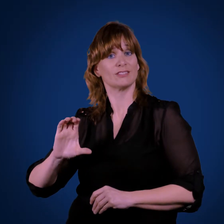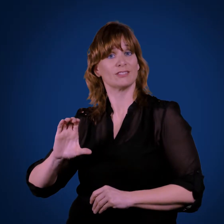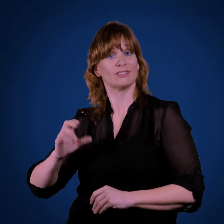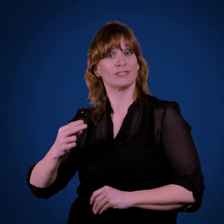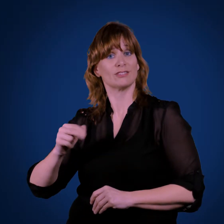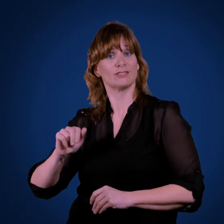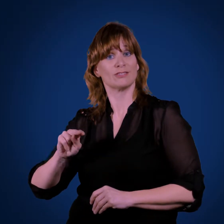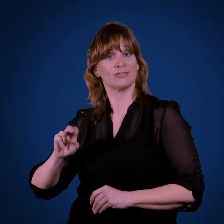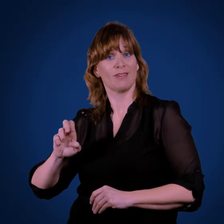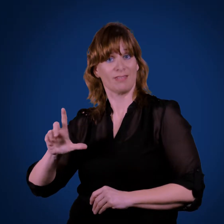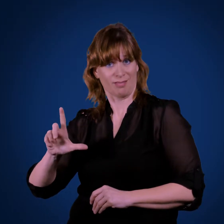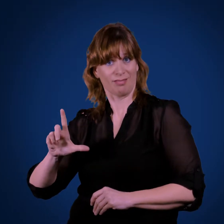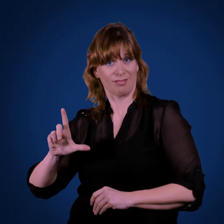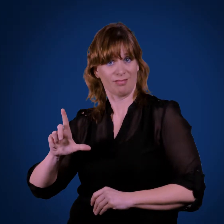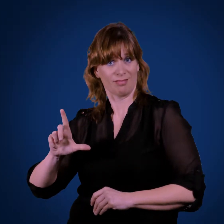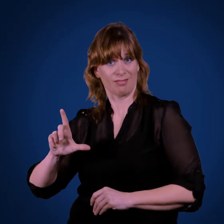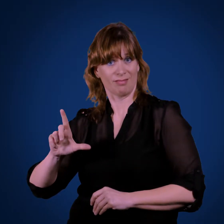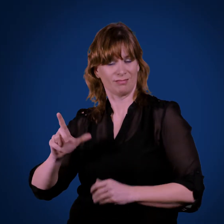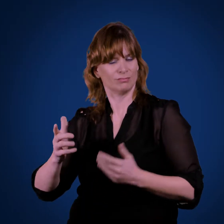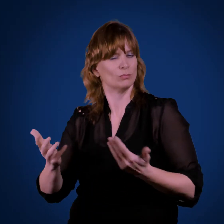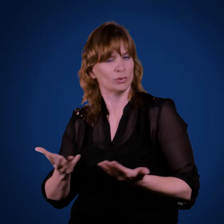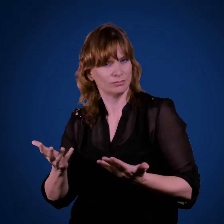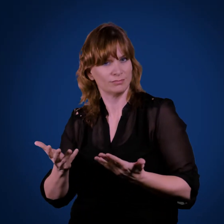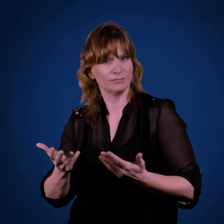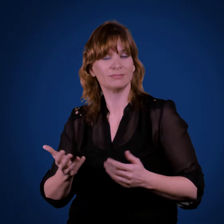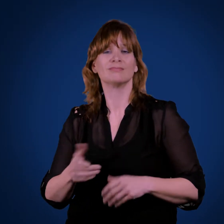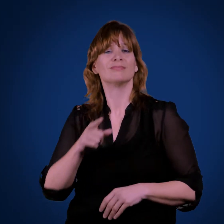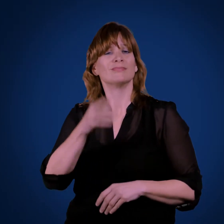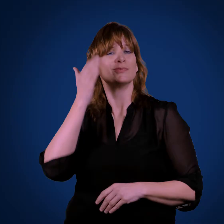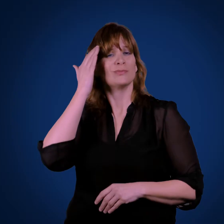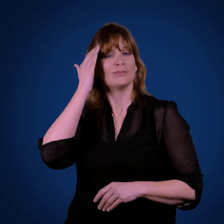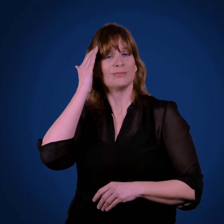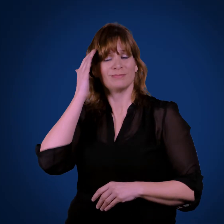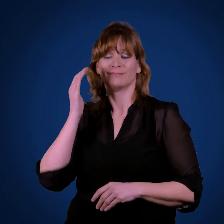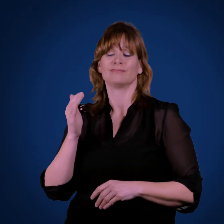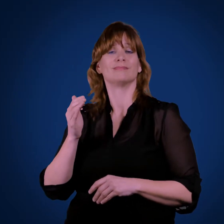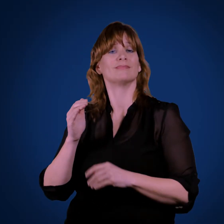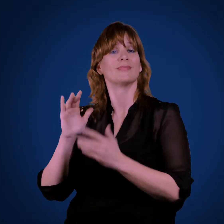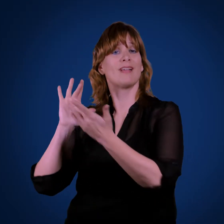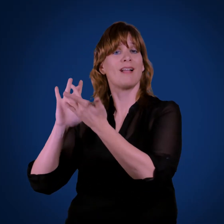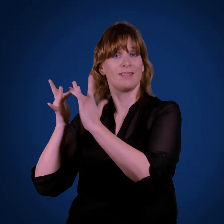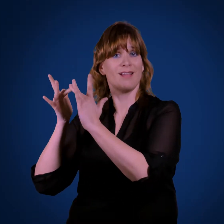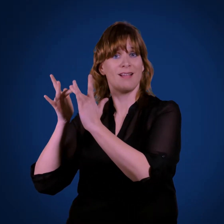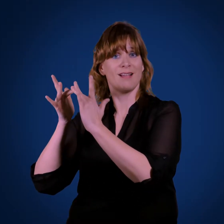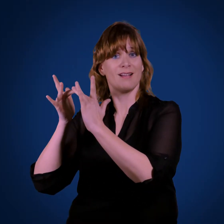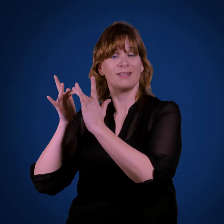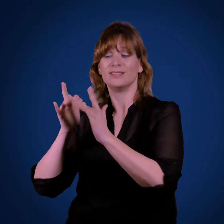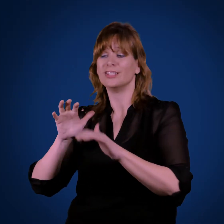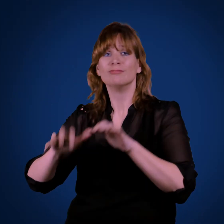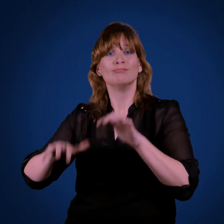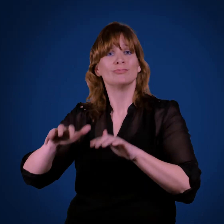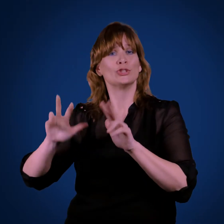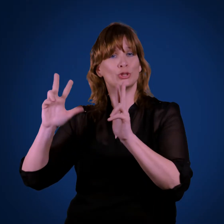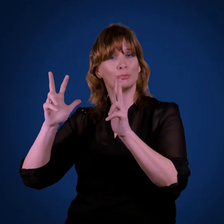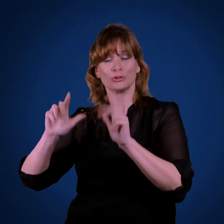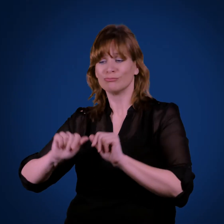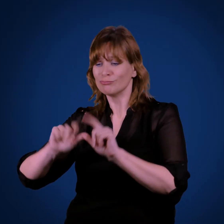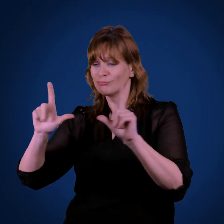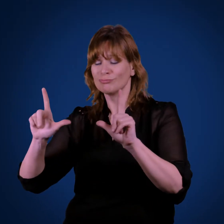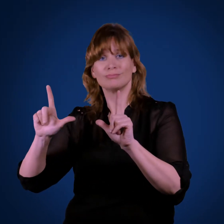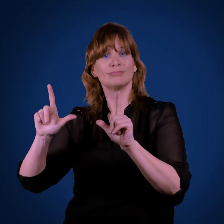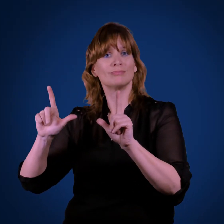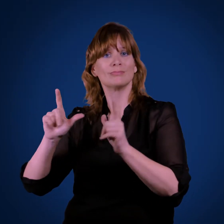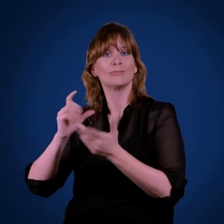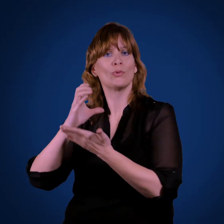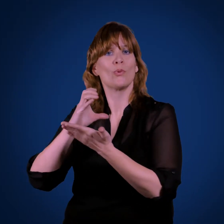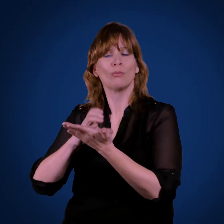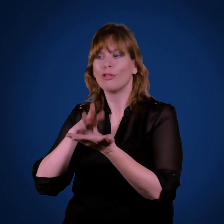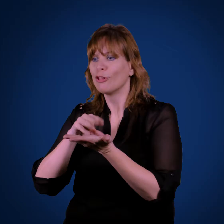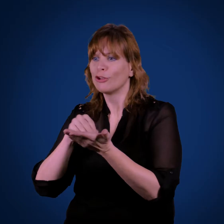You can see the list of courses online, and choose which ones you want to join.